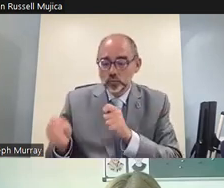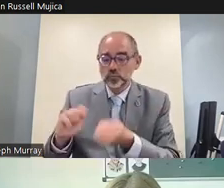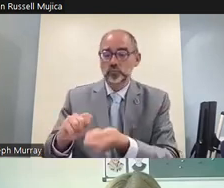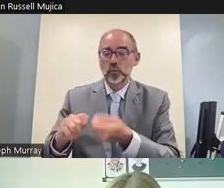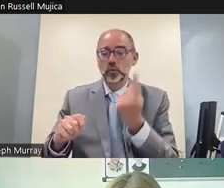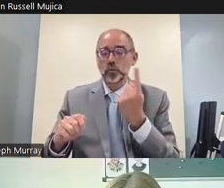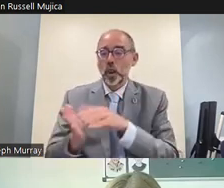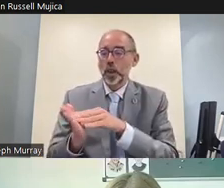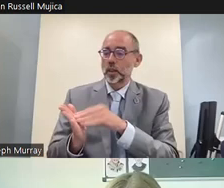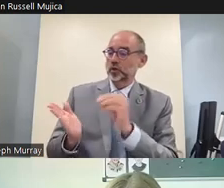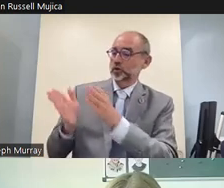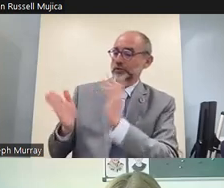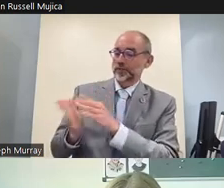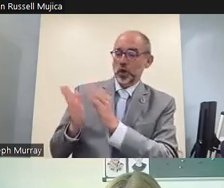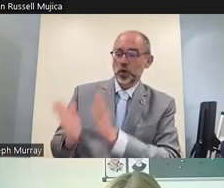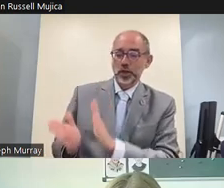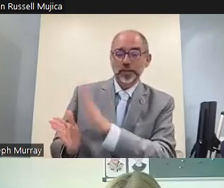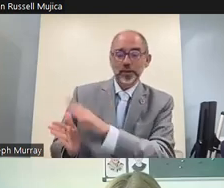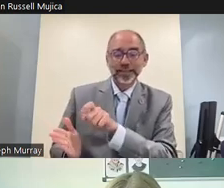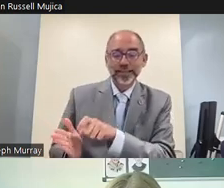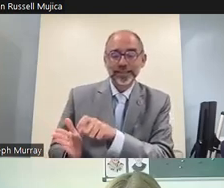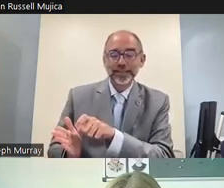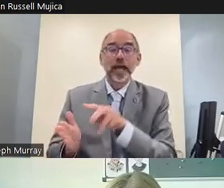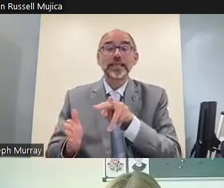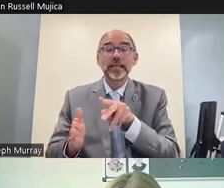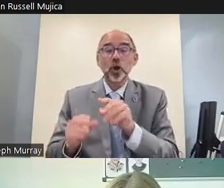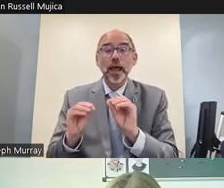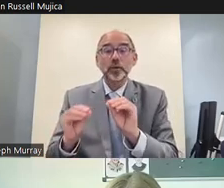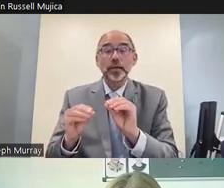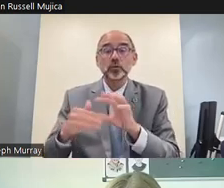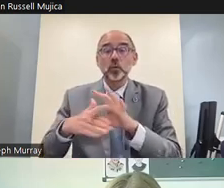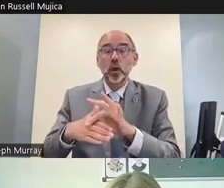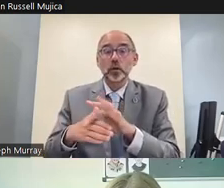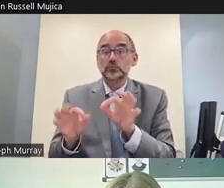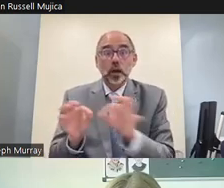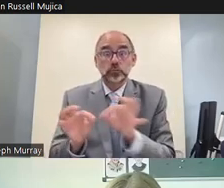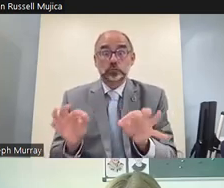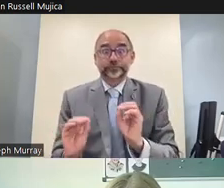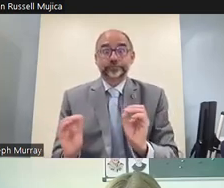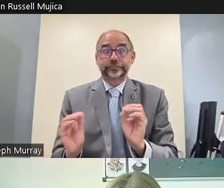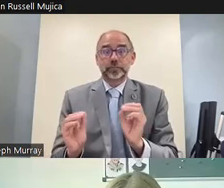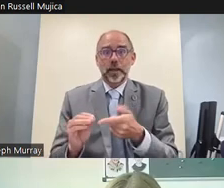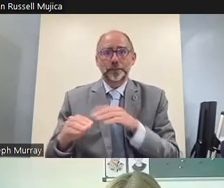needs of deaf learners and with much digital educational content not even captioned our